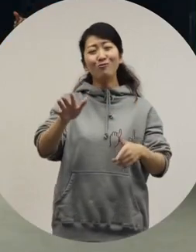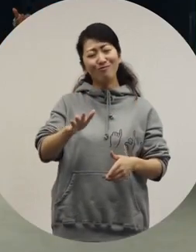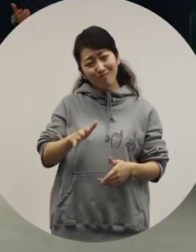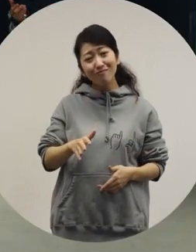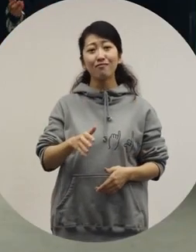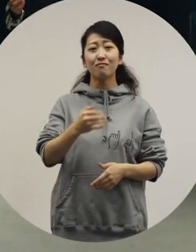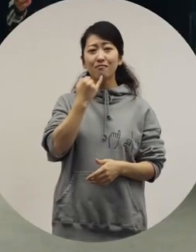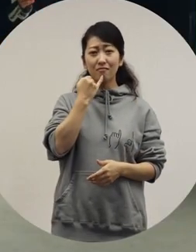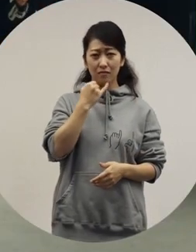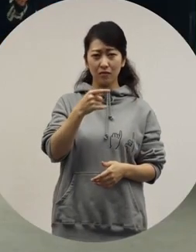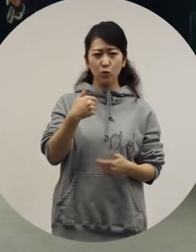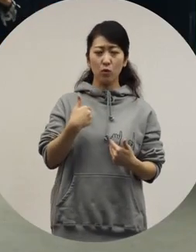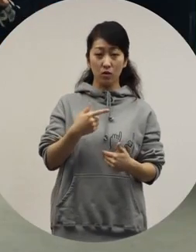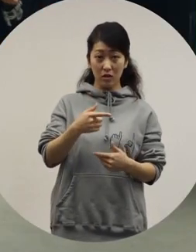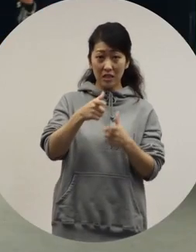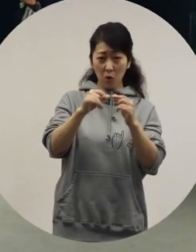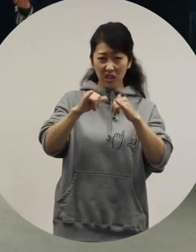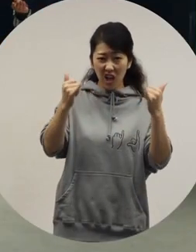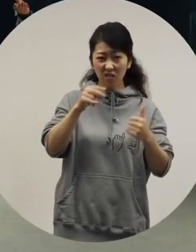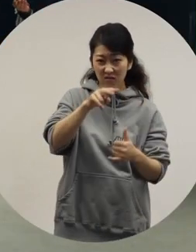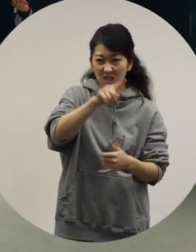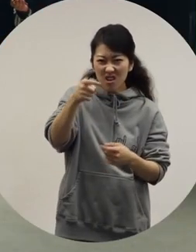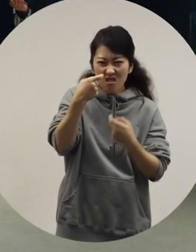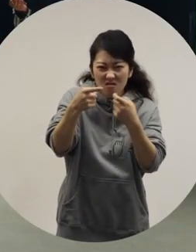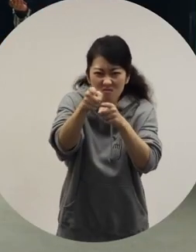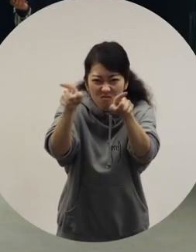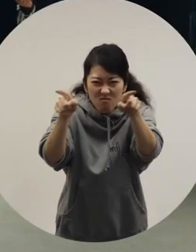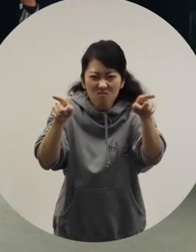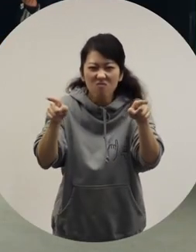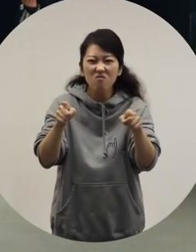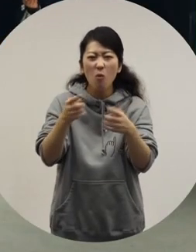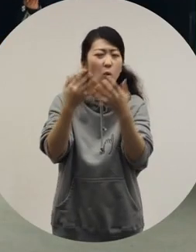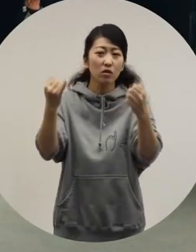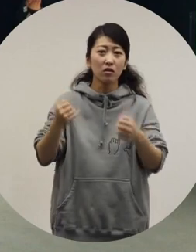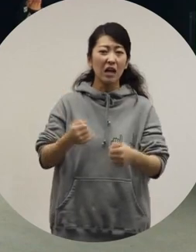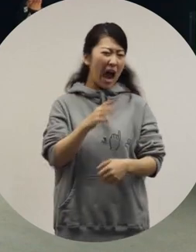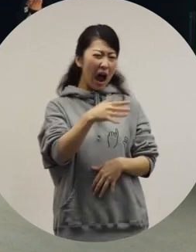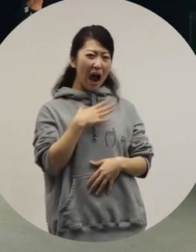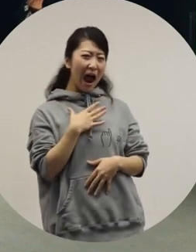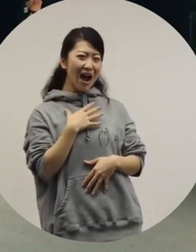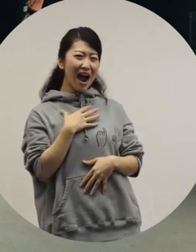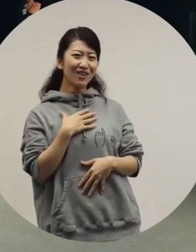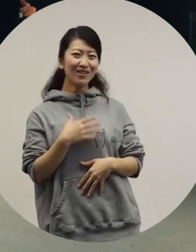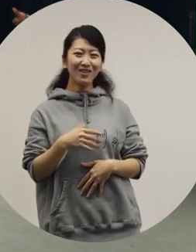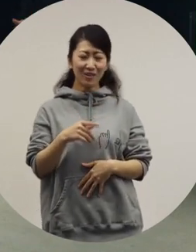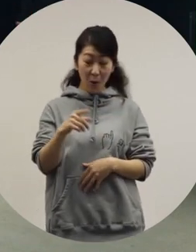in Japanese society, people are too interested in others. [Ryuchell] Oh, I agree. [Shin] You are right.